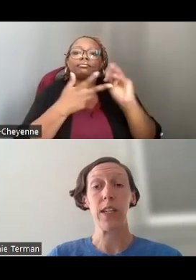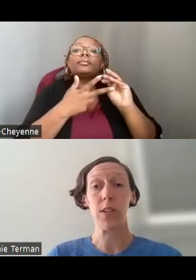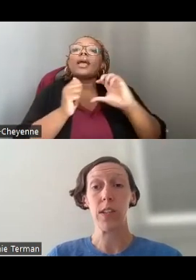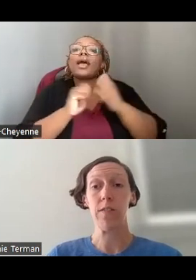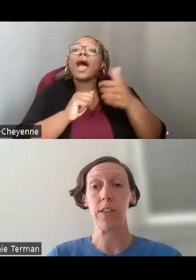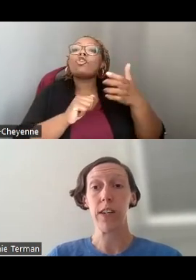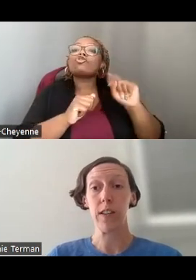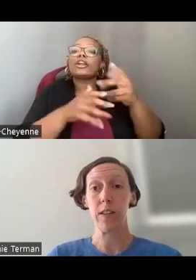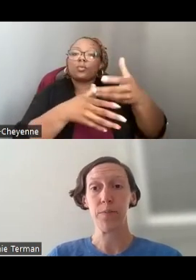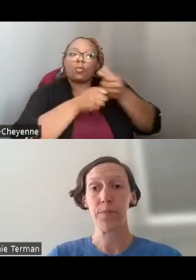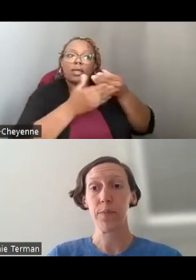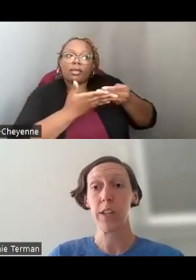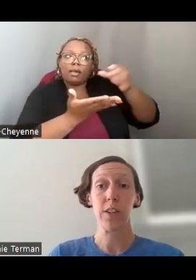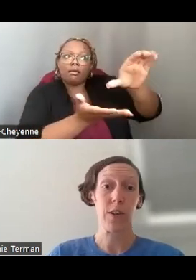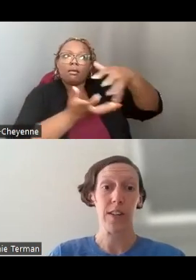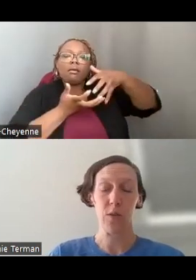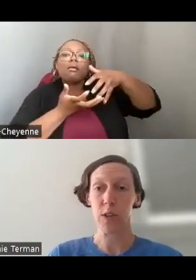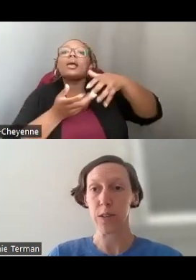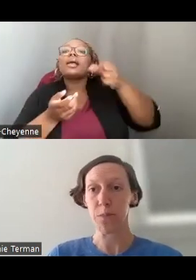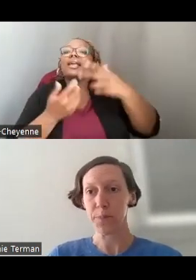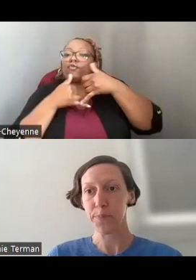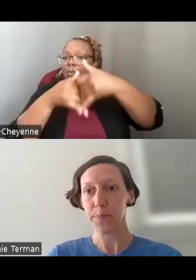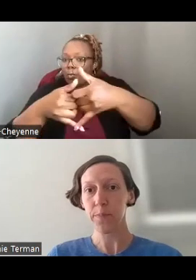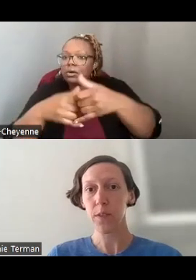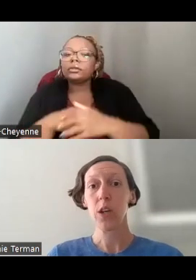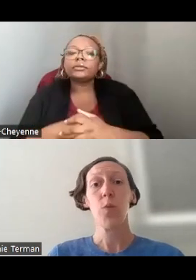RECEIVE THEIR FUNDS IF A GRANT IS AWARDED.